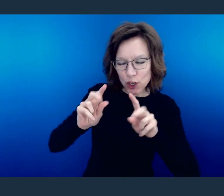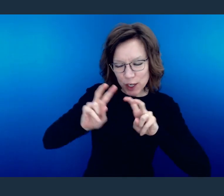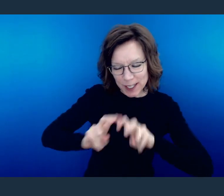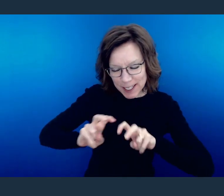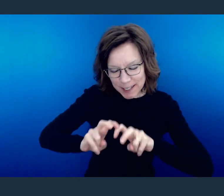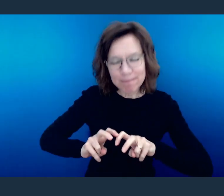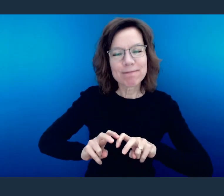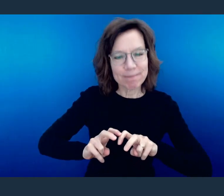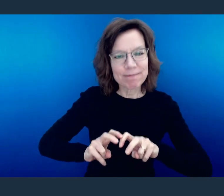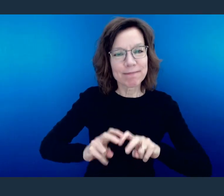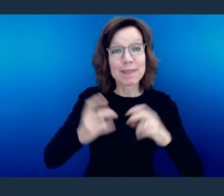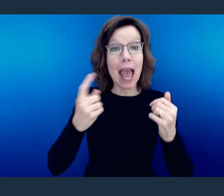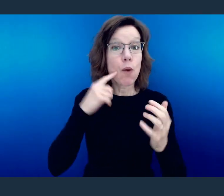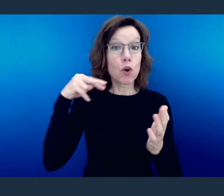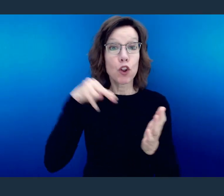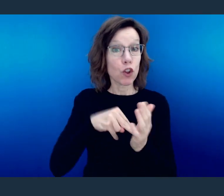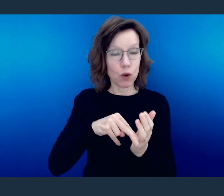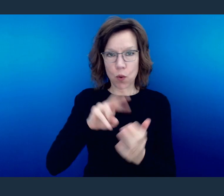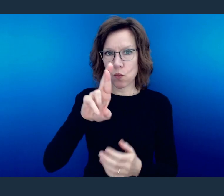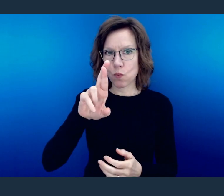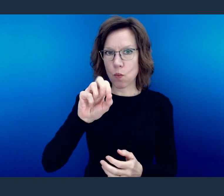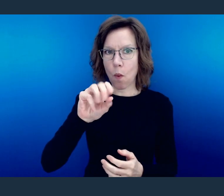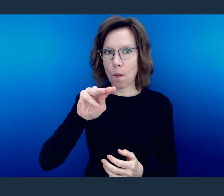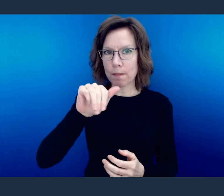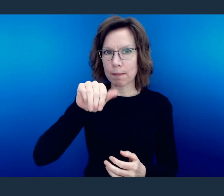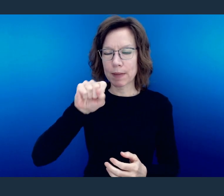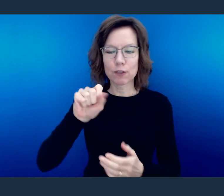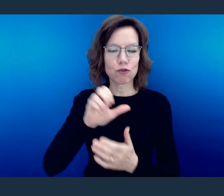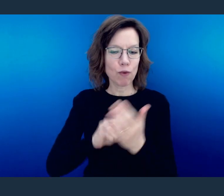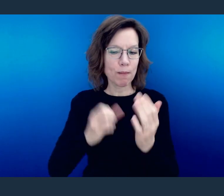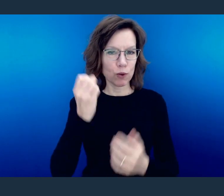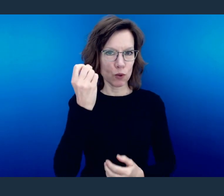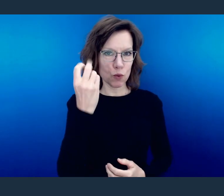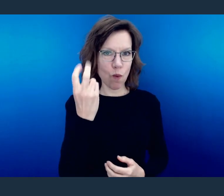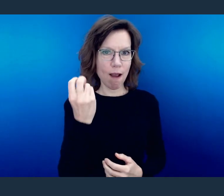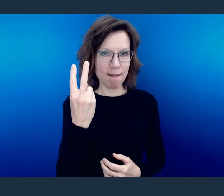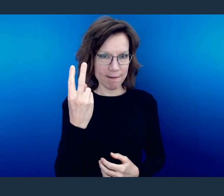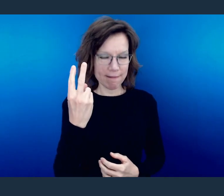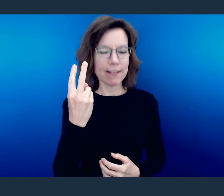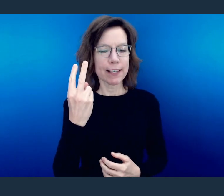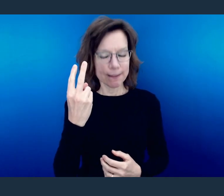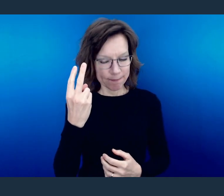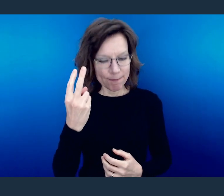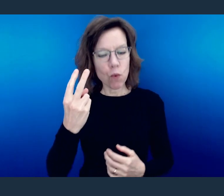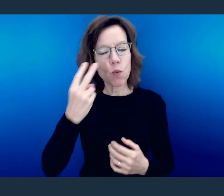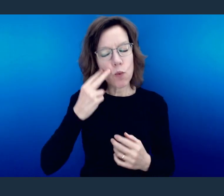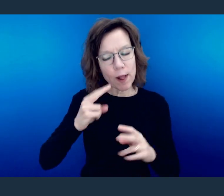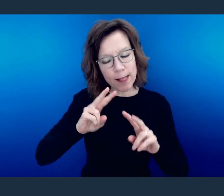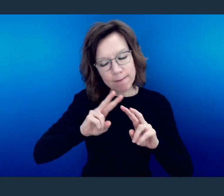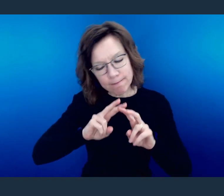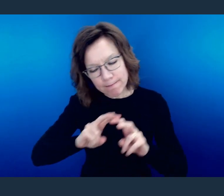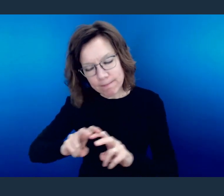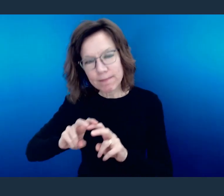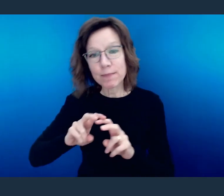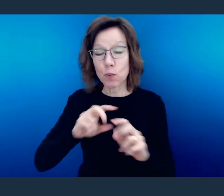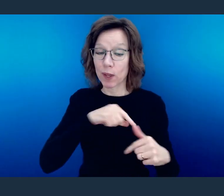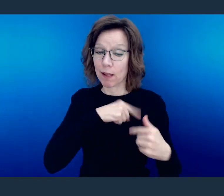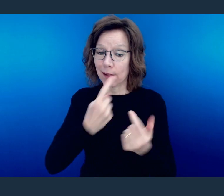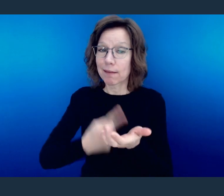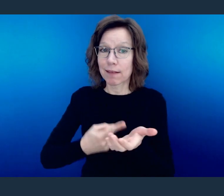Hey, join with me in Romans 12, where we'll be picking up in this "Romans Revealed" series.